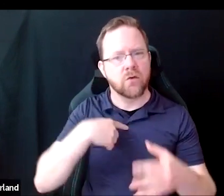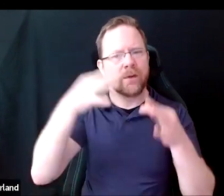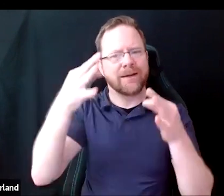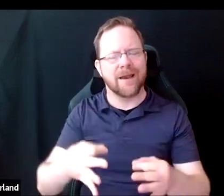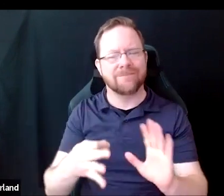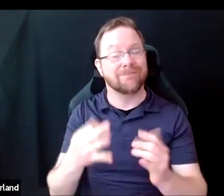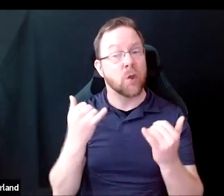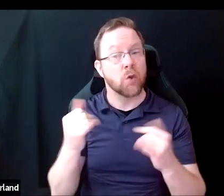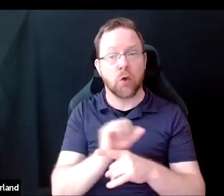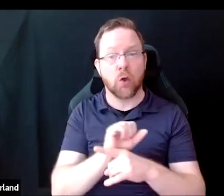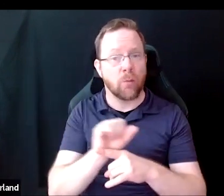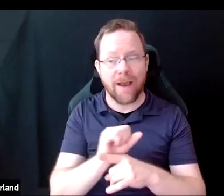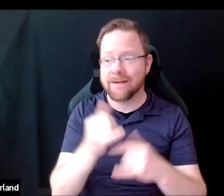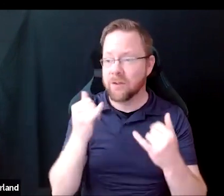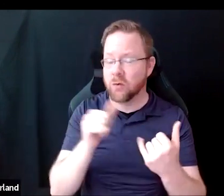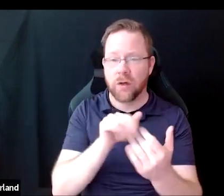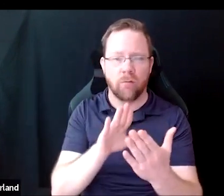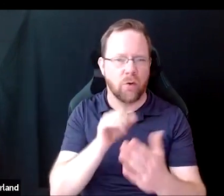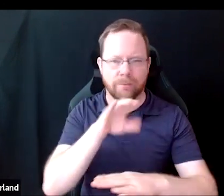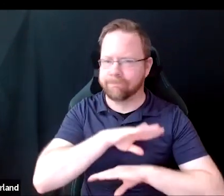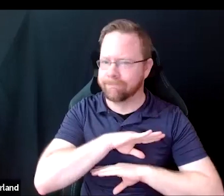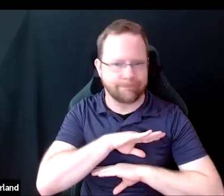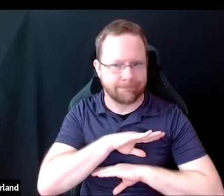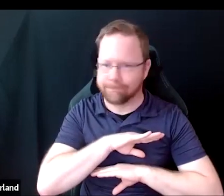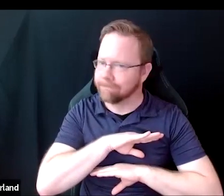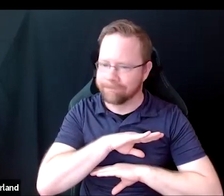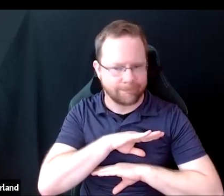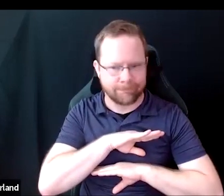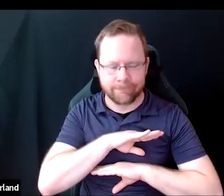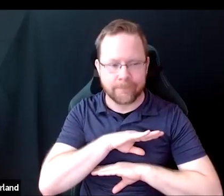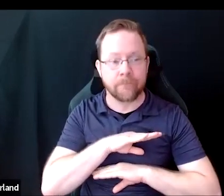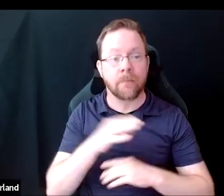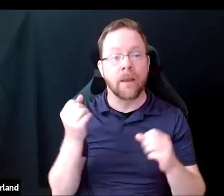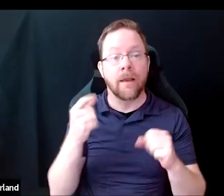are not really adequate. In many cases, interviewees are not invited